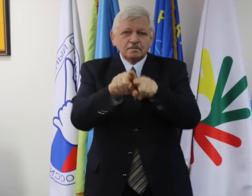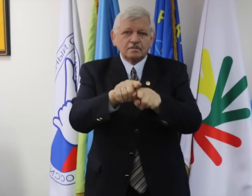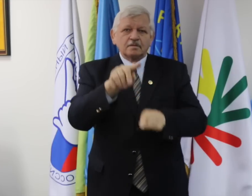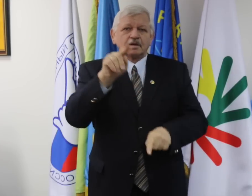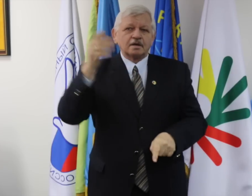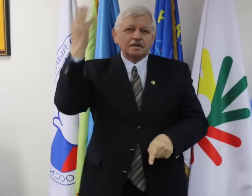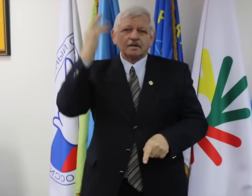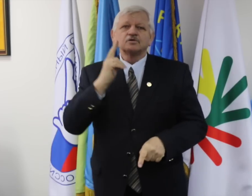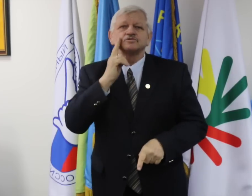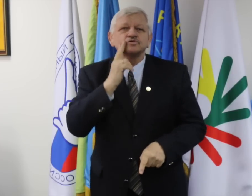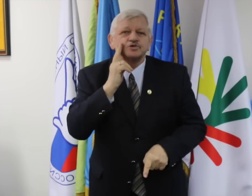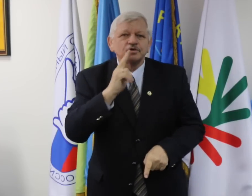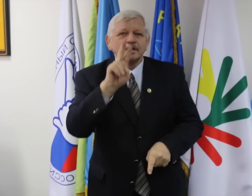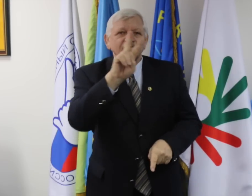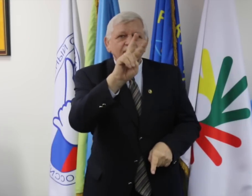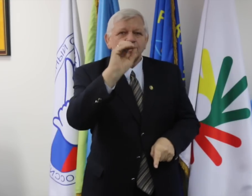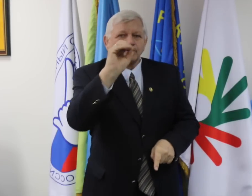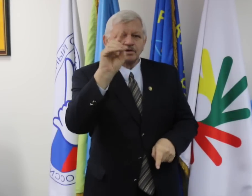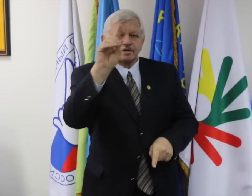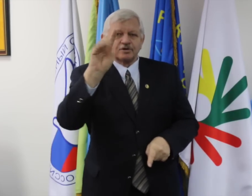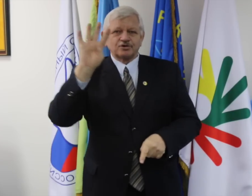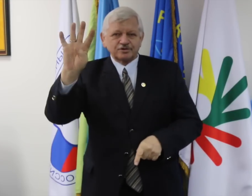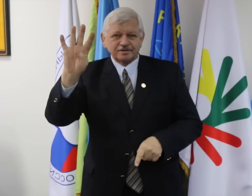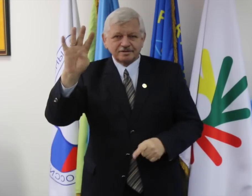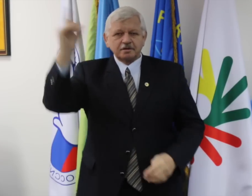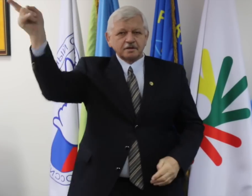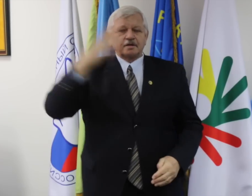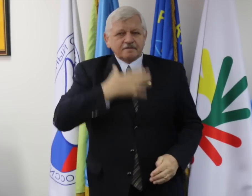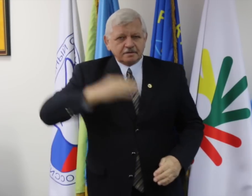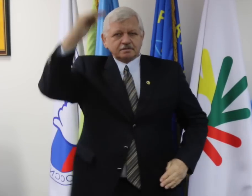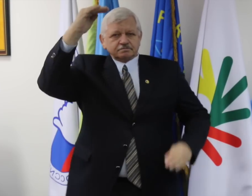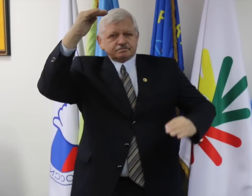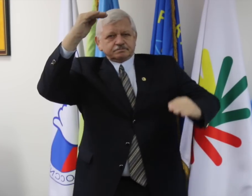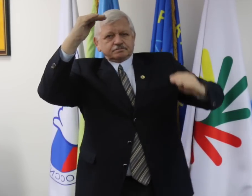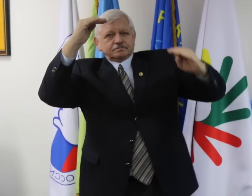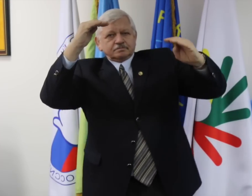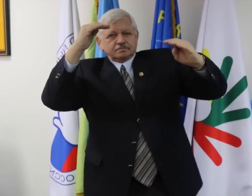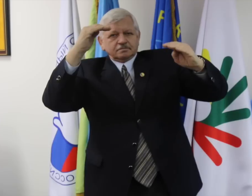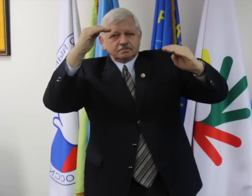Games in Sochi in 2014.”